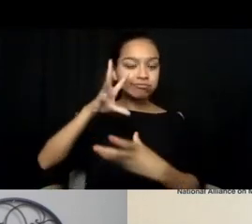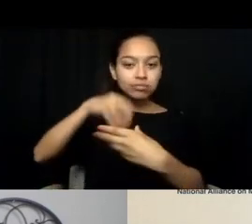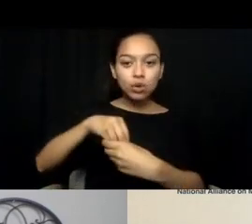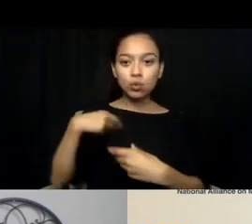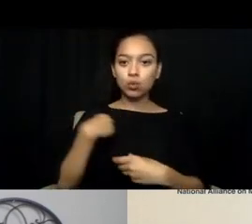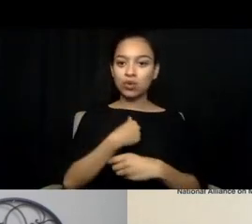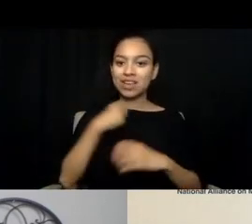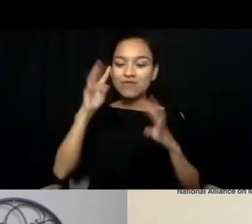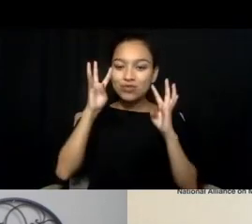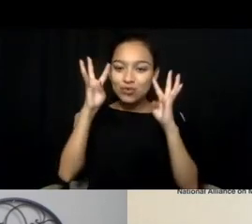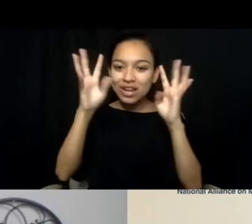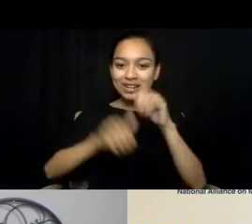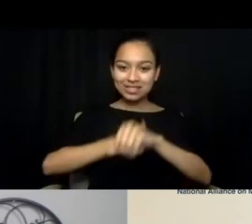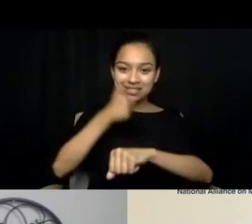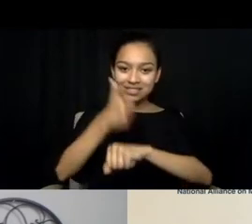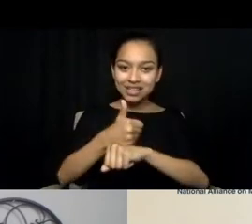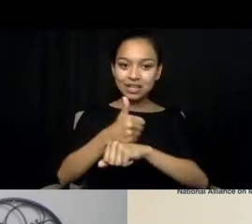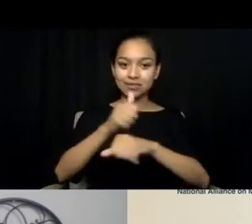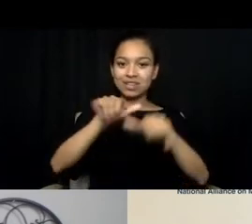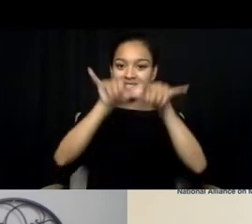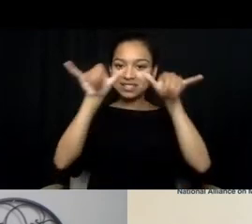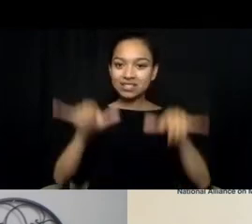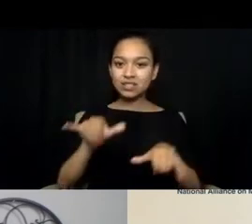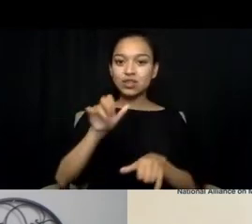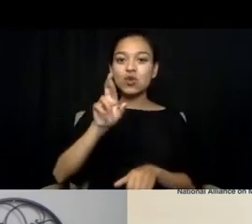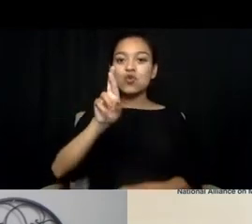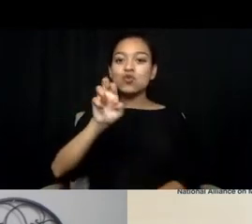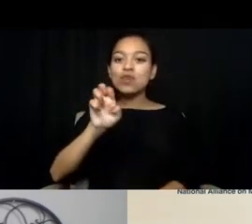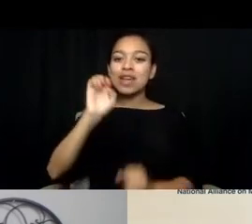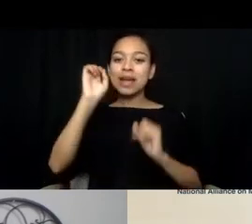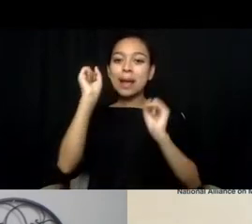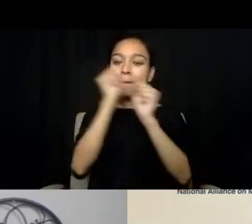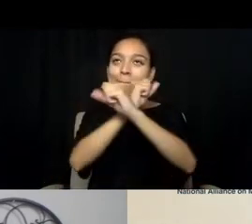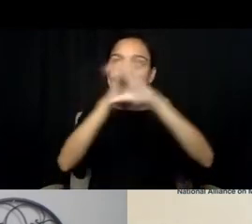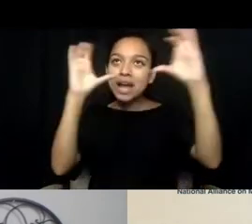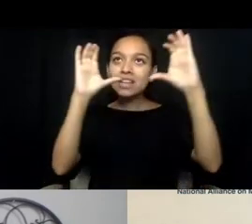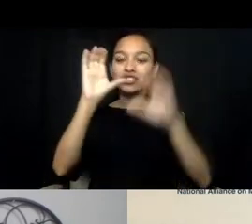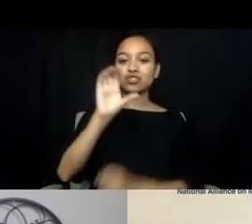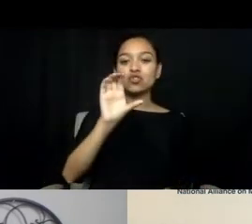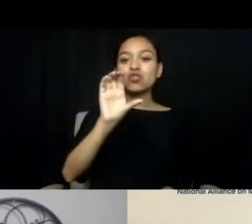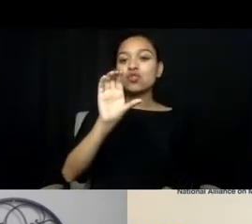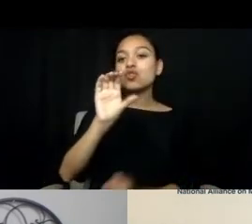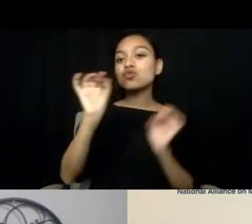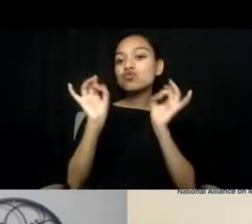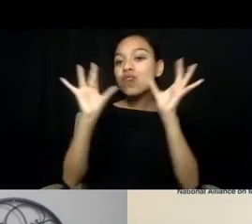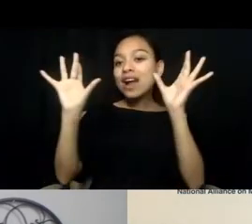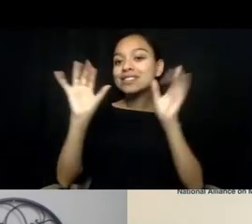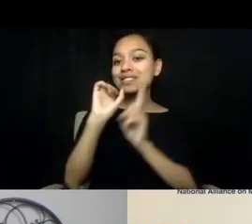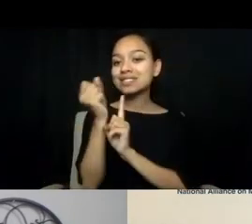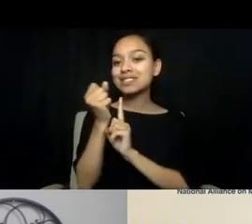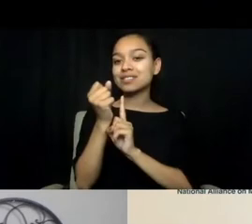Reimagine Crisis Response, and in that through our advocacy team, we've done a week of action,